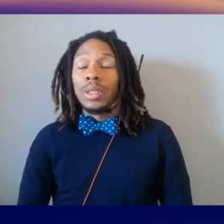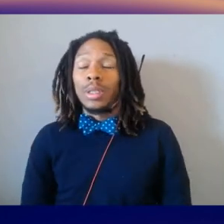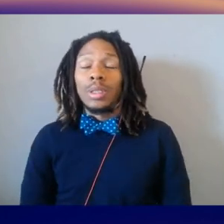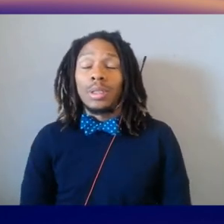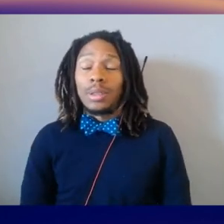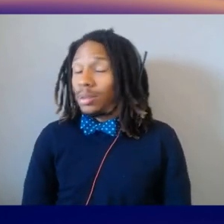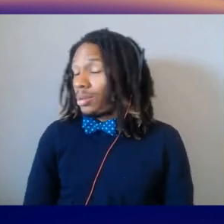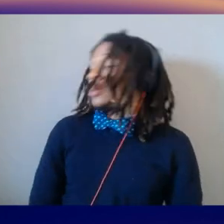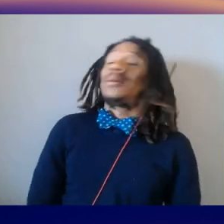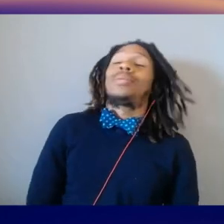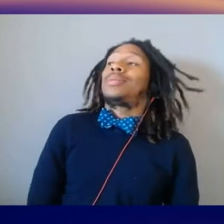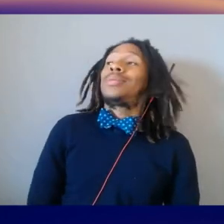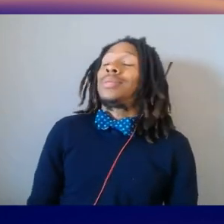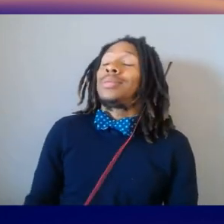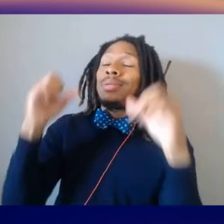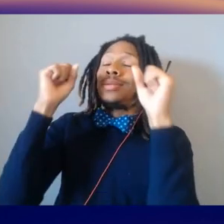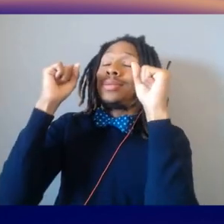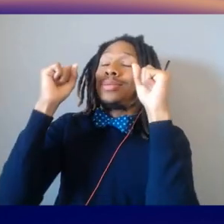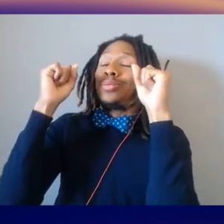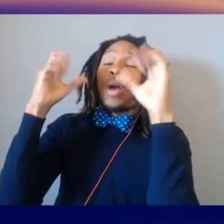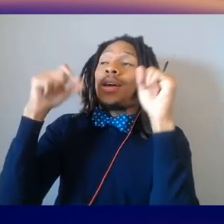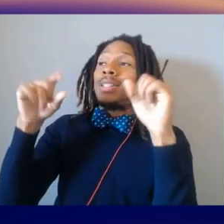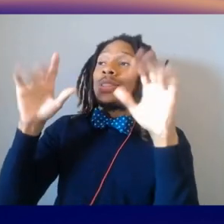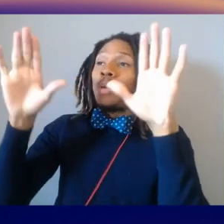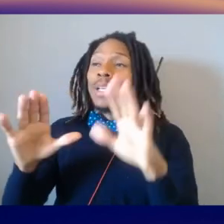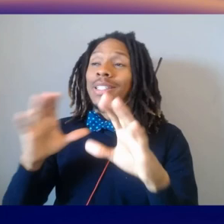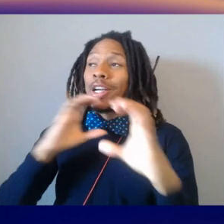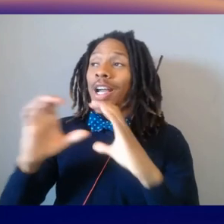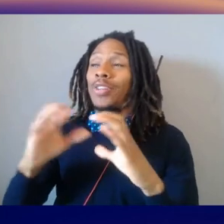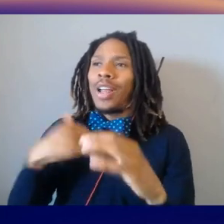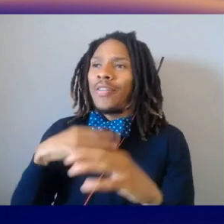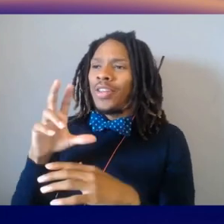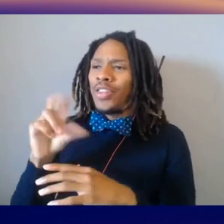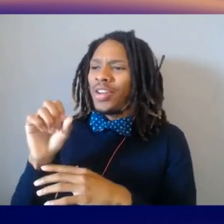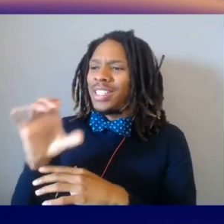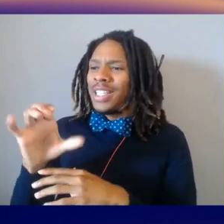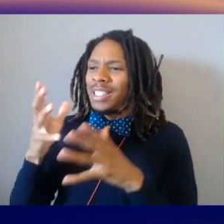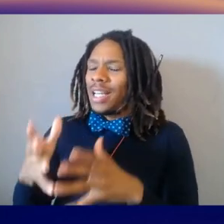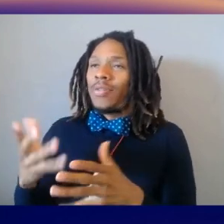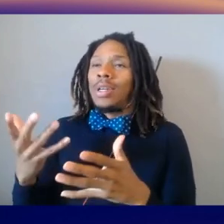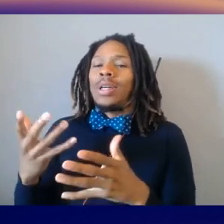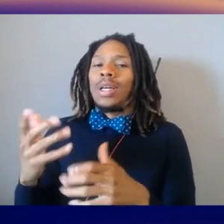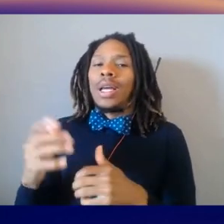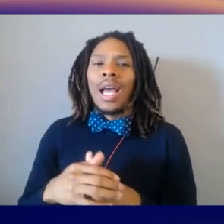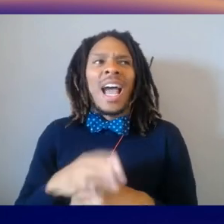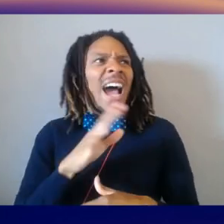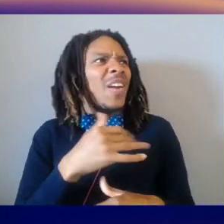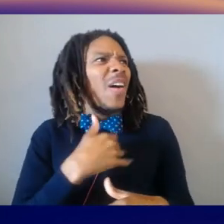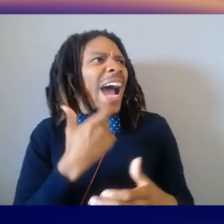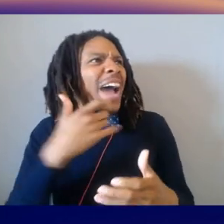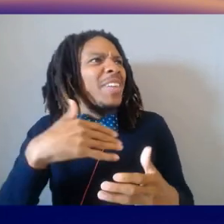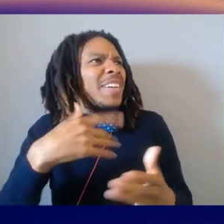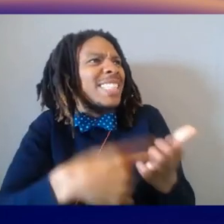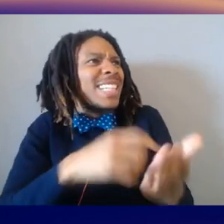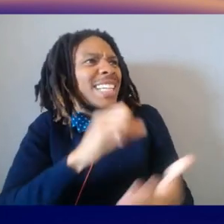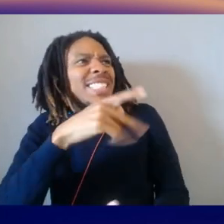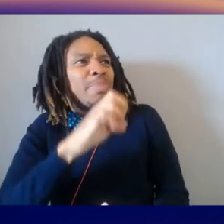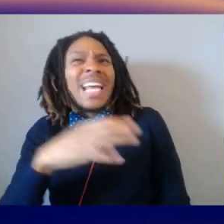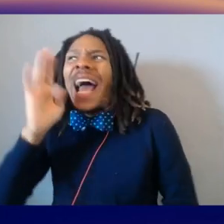Oh, yeah, yeah. - We've got 30 seconds left. I don't know that we even realized it. I was gonna get into space. I know, we didn't even get to talk to space. So, let's,